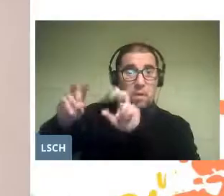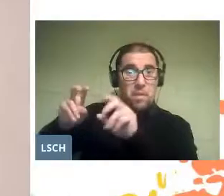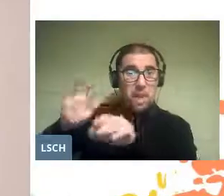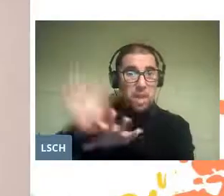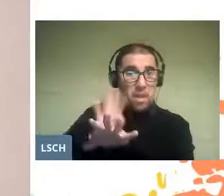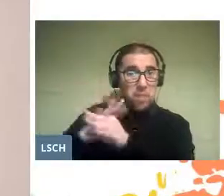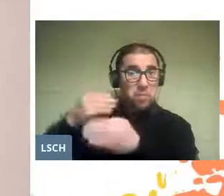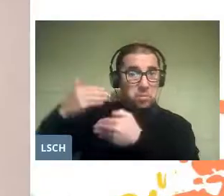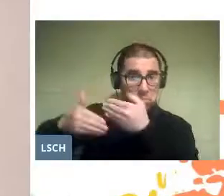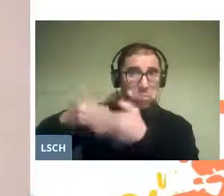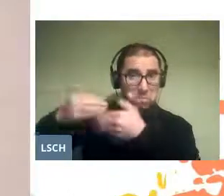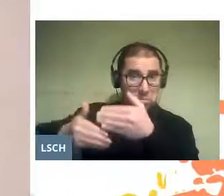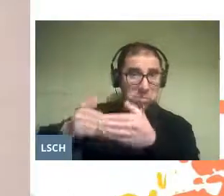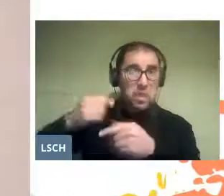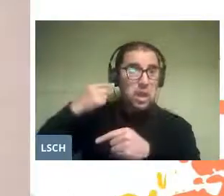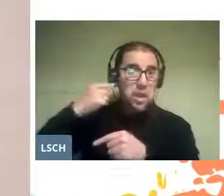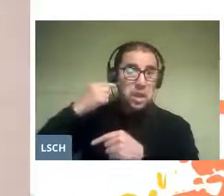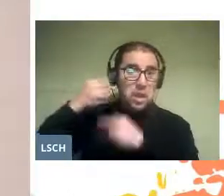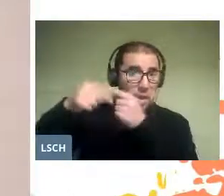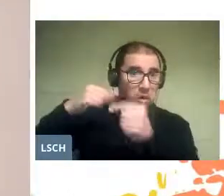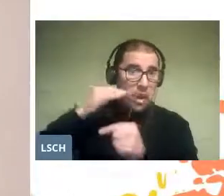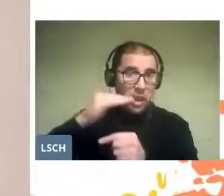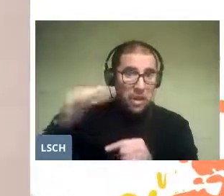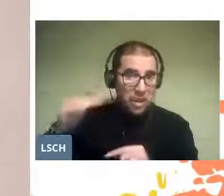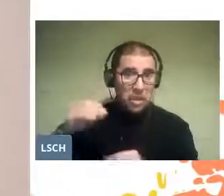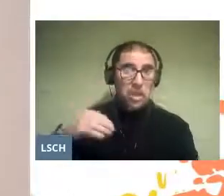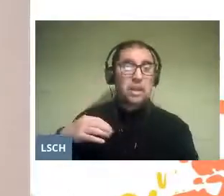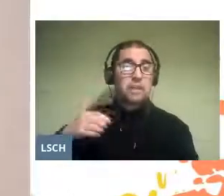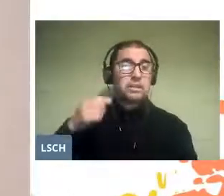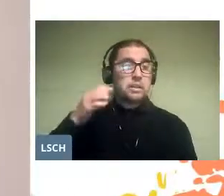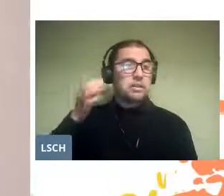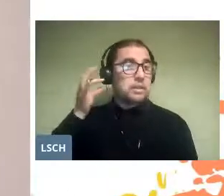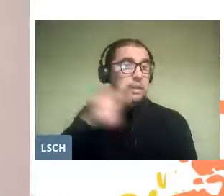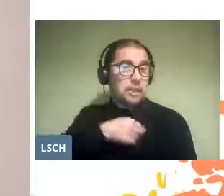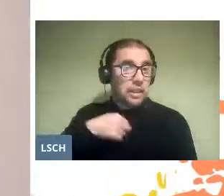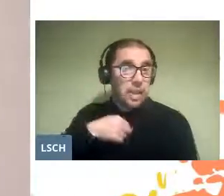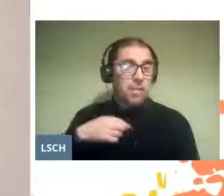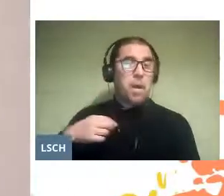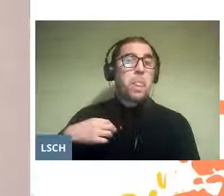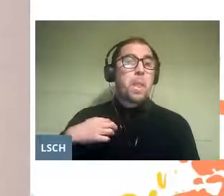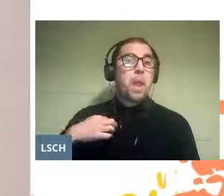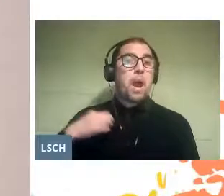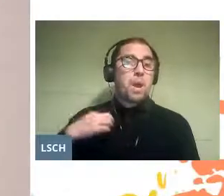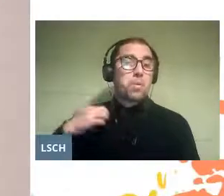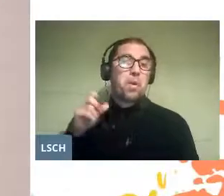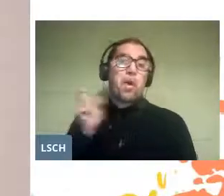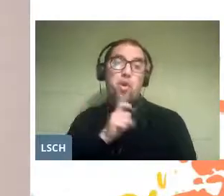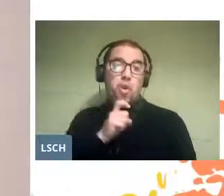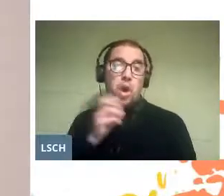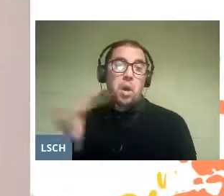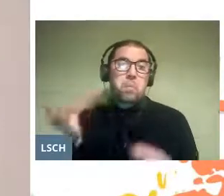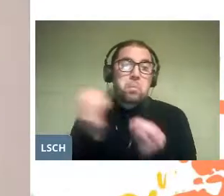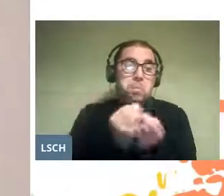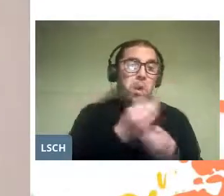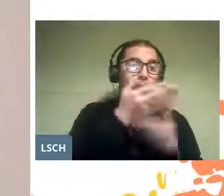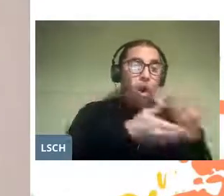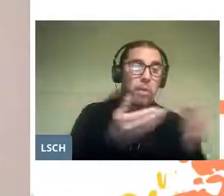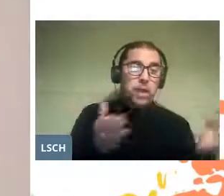the story of a girl called Little Girl, and is complemented by arias and duets from the classical opera repertoire.